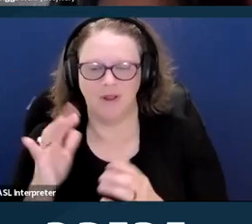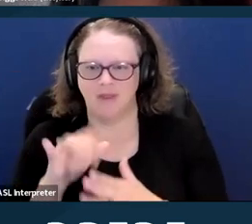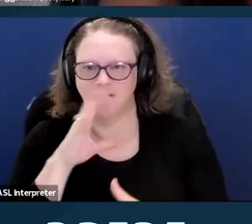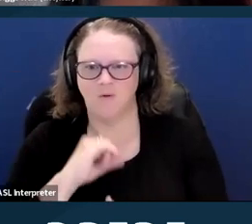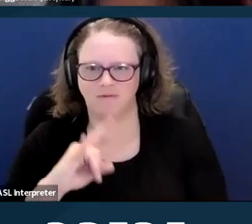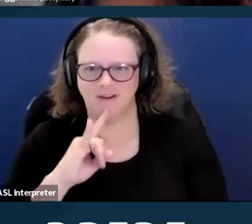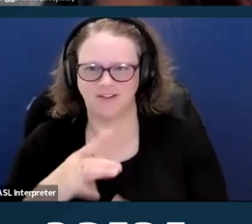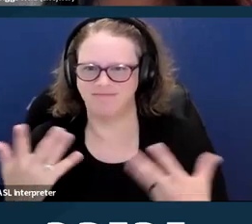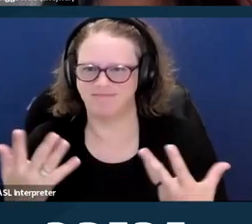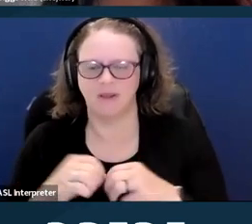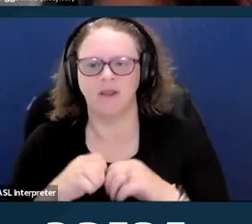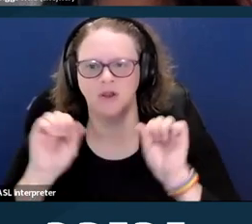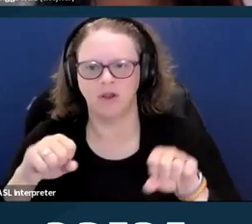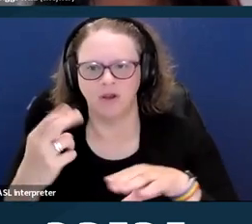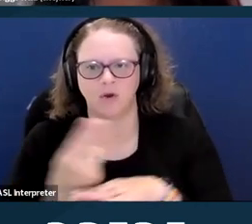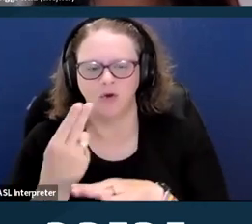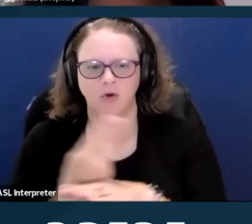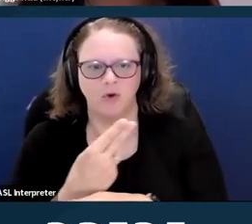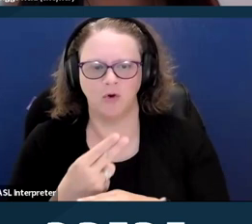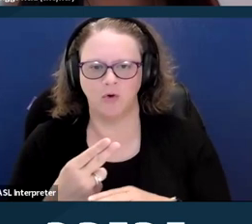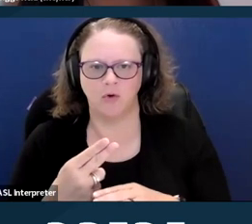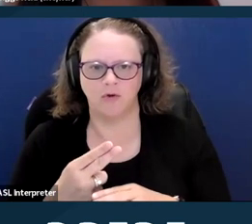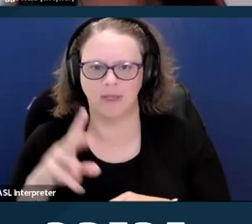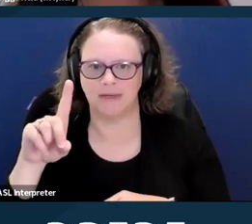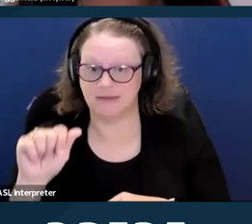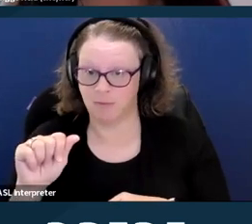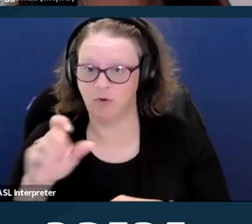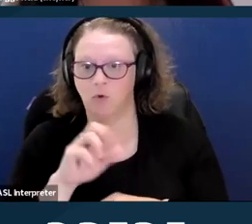Instead, you could use disabled or a person with a disability,